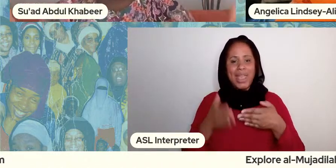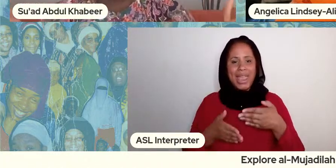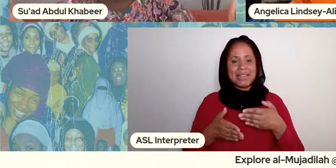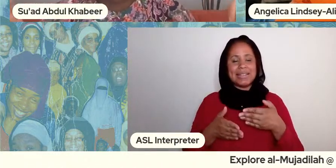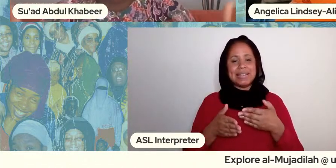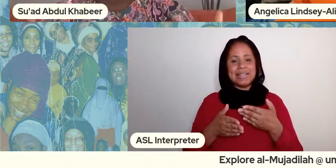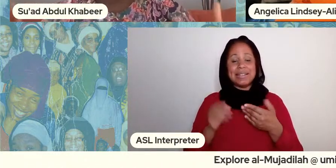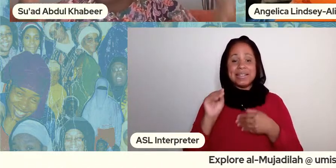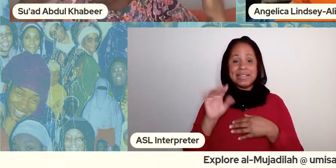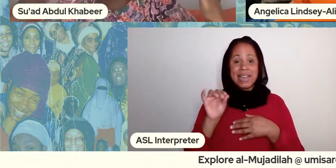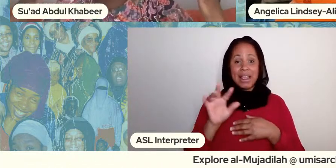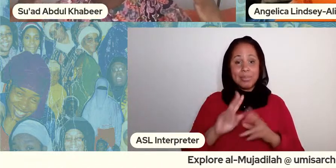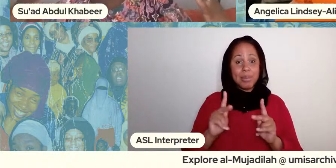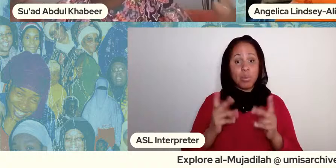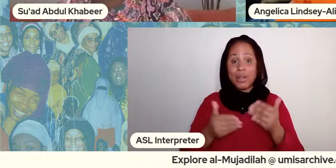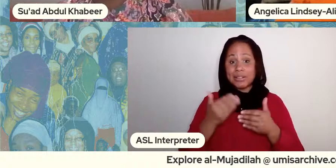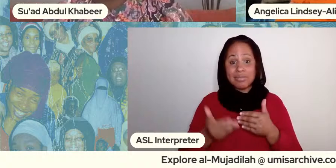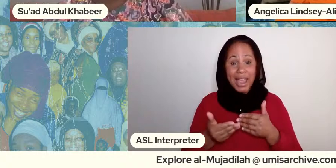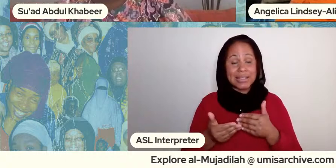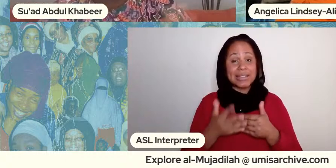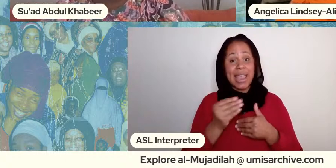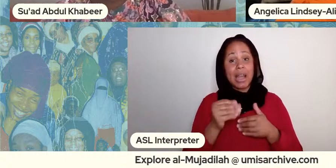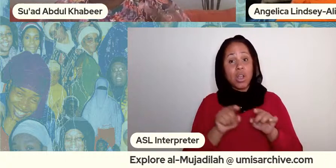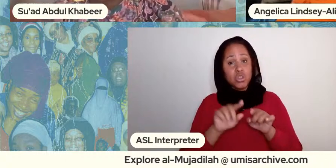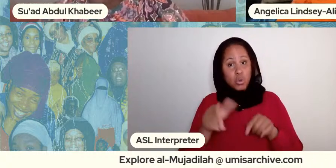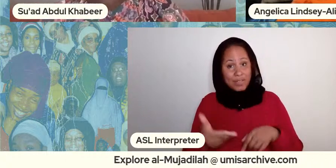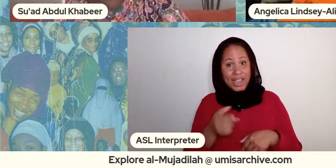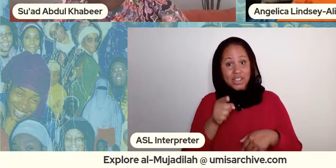next for this archive but i wanted to also invite you if there's something that you want to share